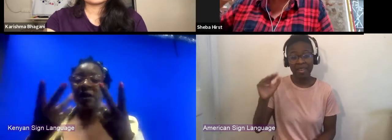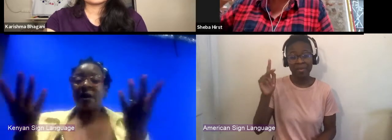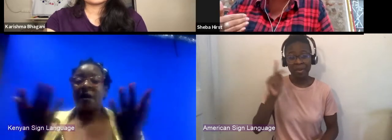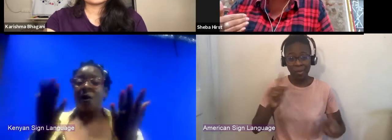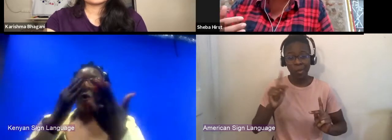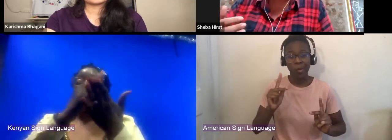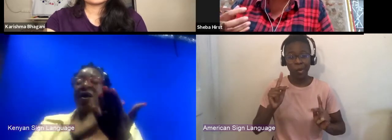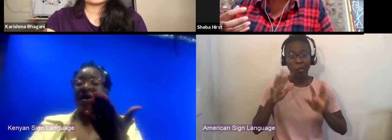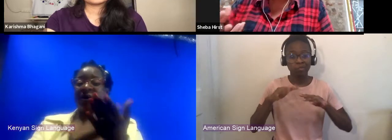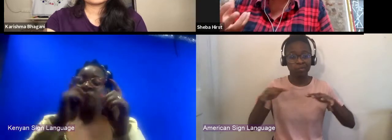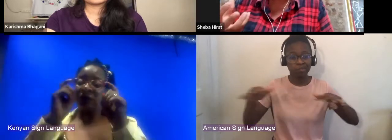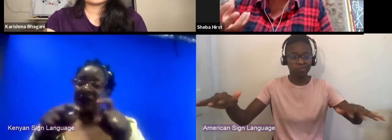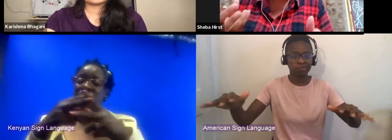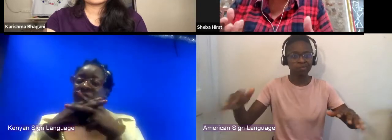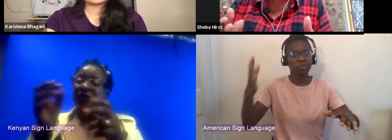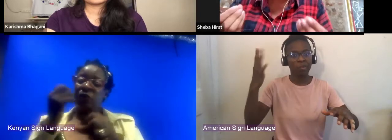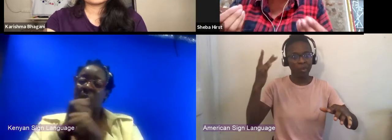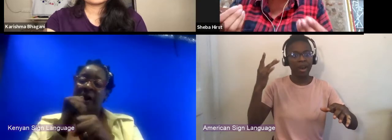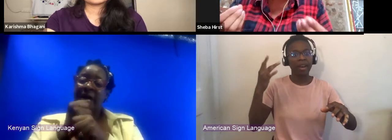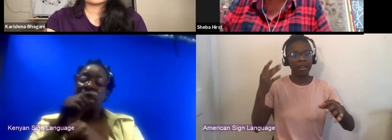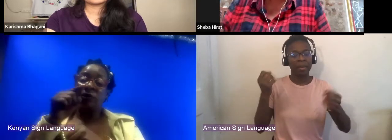on this content so that it does have that sticky effect.